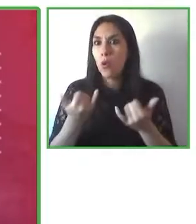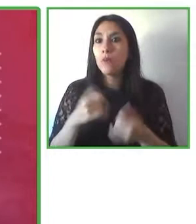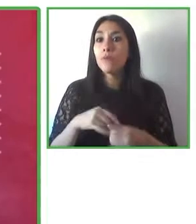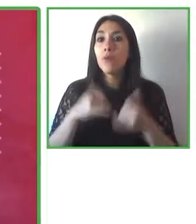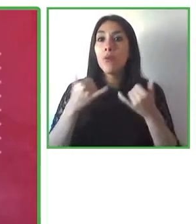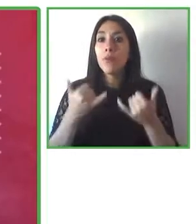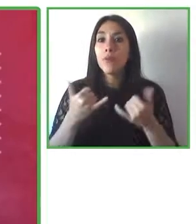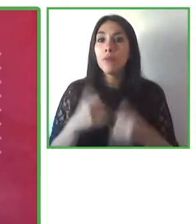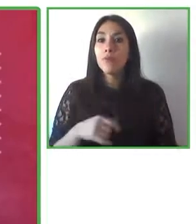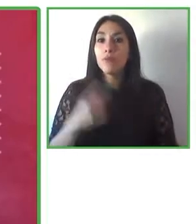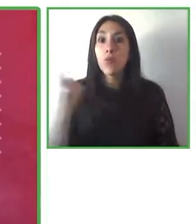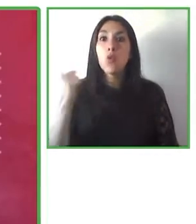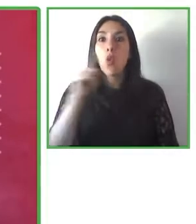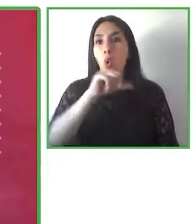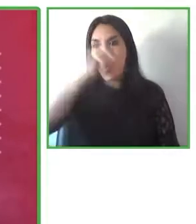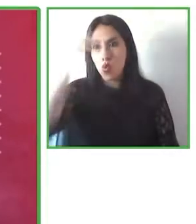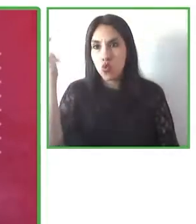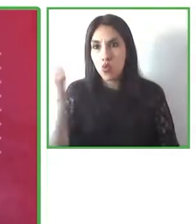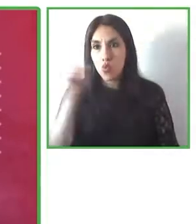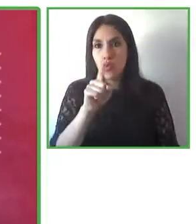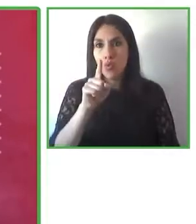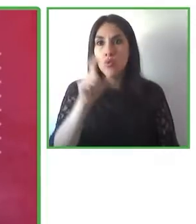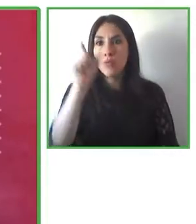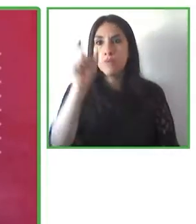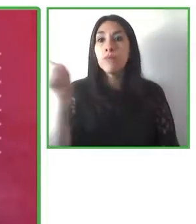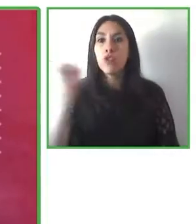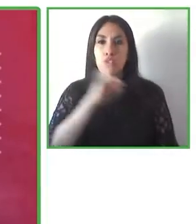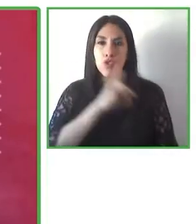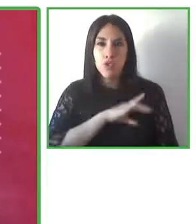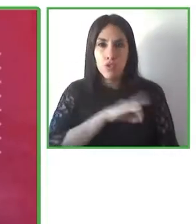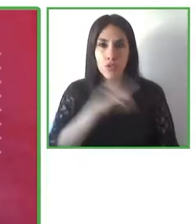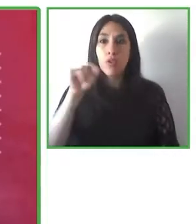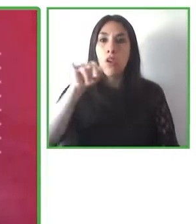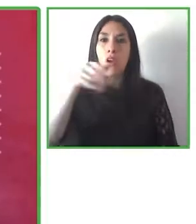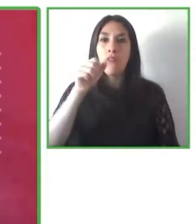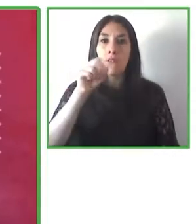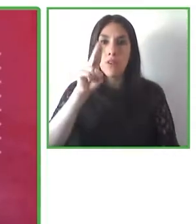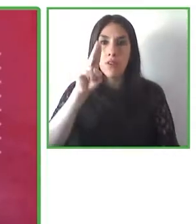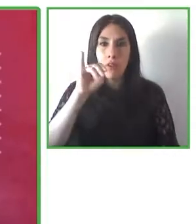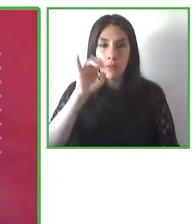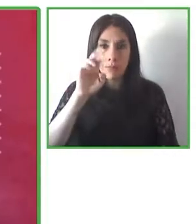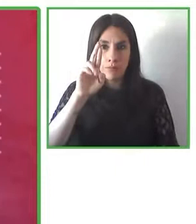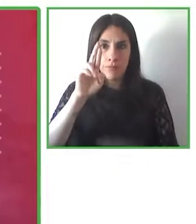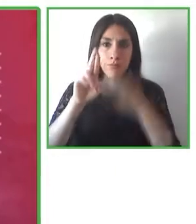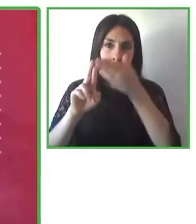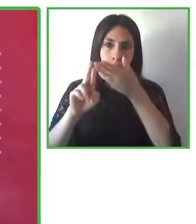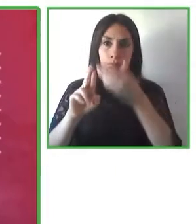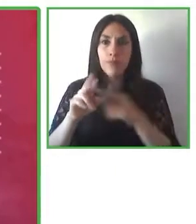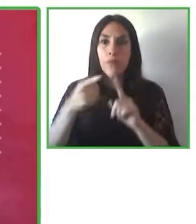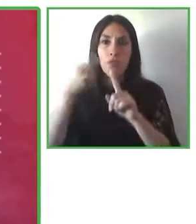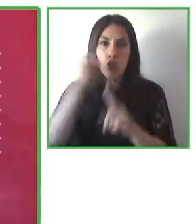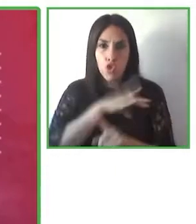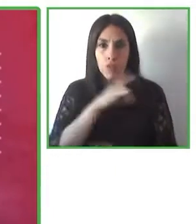who is Chilean, he is Javier González Rodríguez he is an architect a master's with a master's